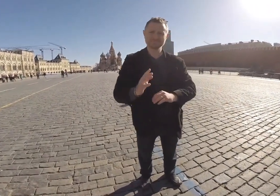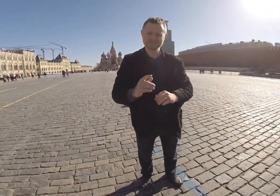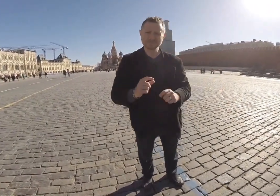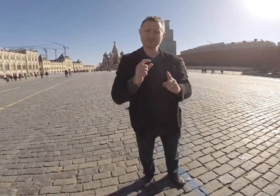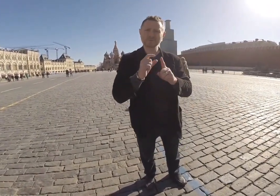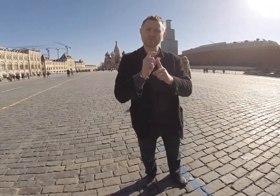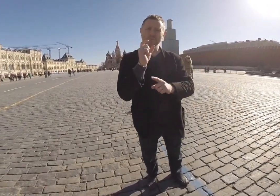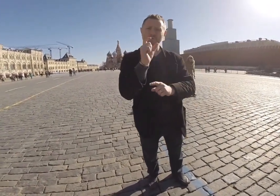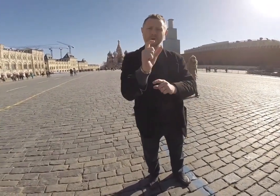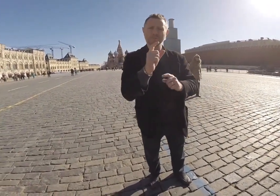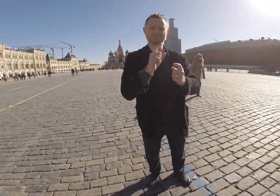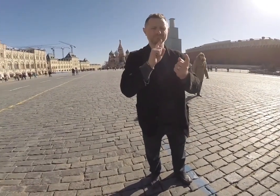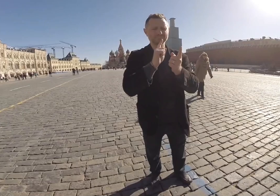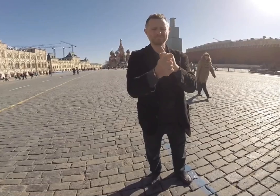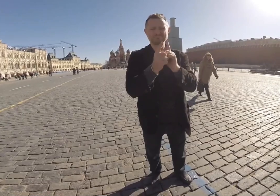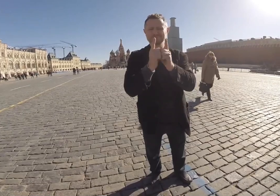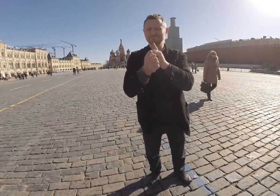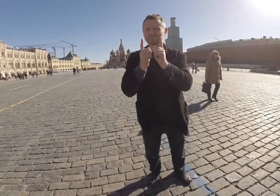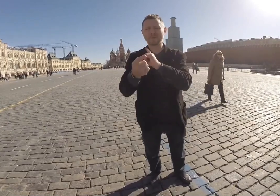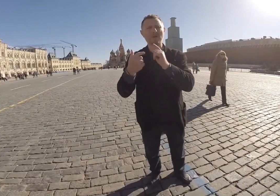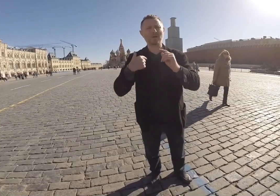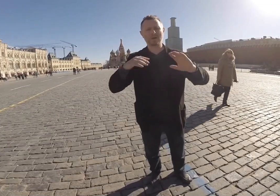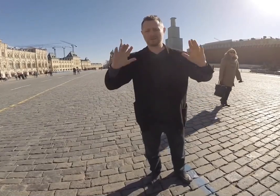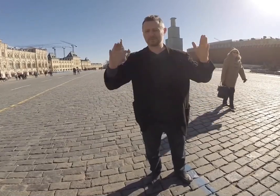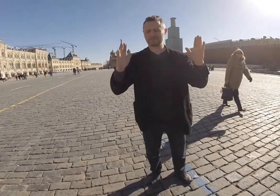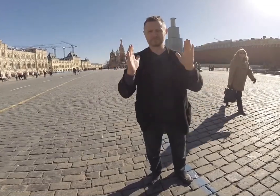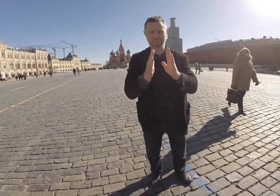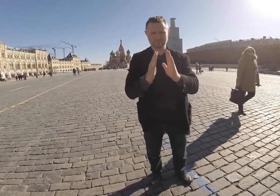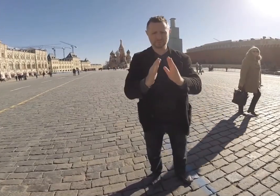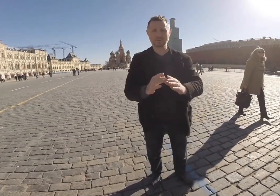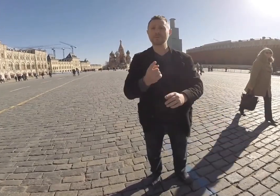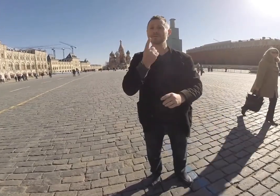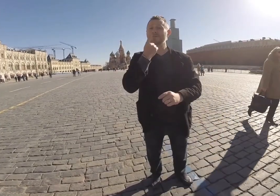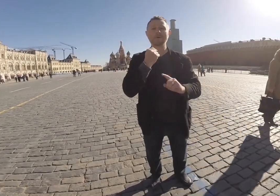over the years. A very long time ago,